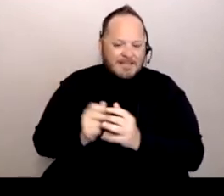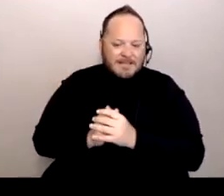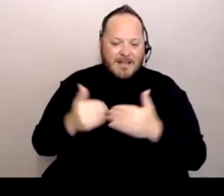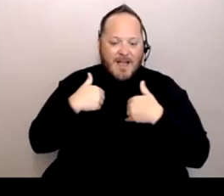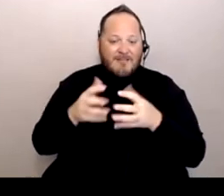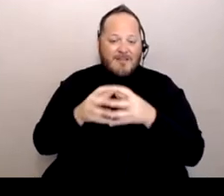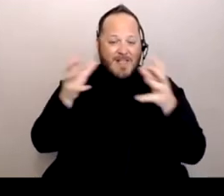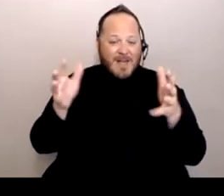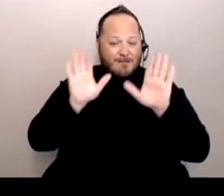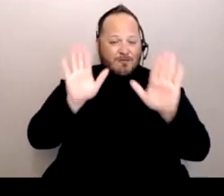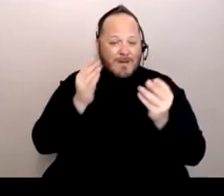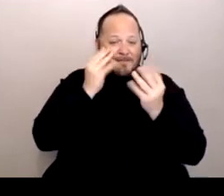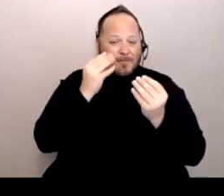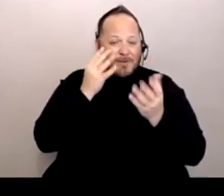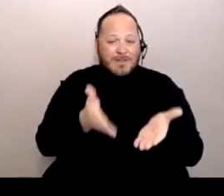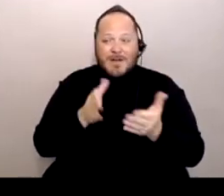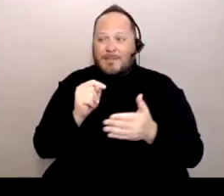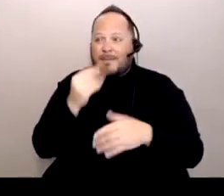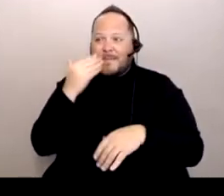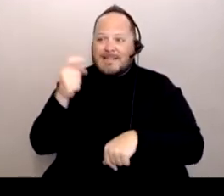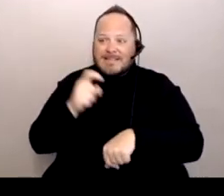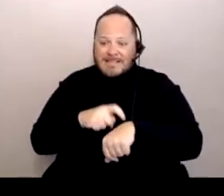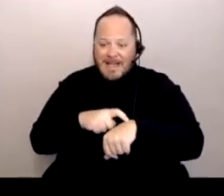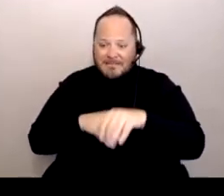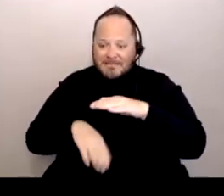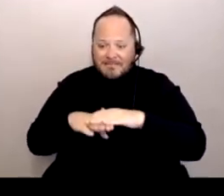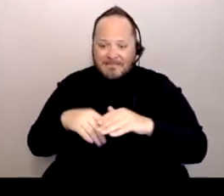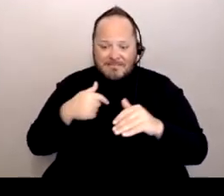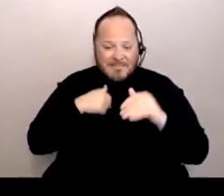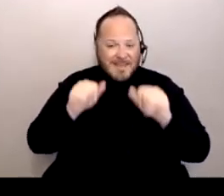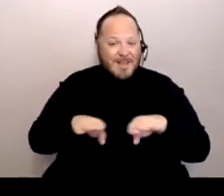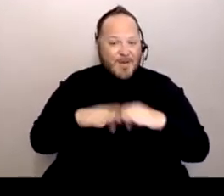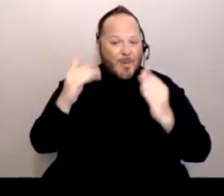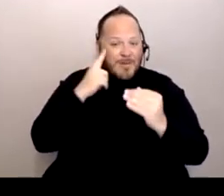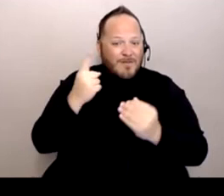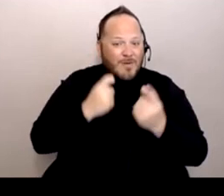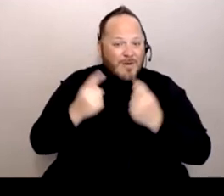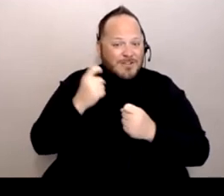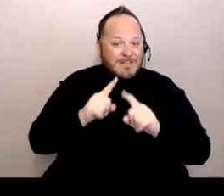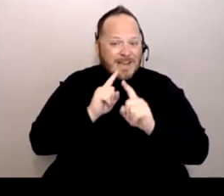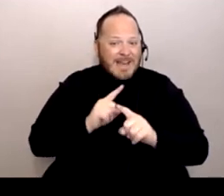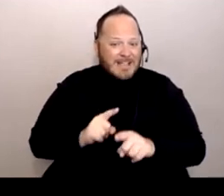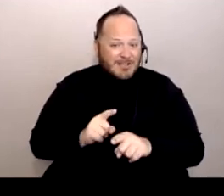but for the sake of time, we can open it up to questions and answers. I know I got some.